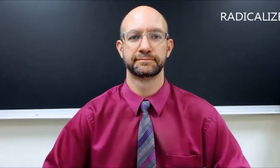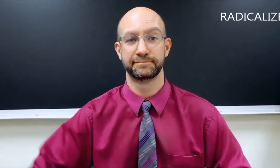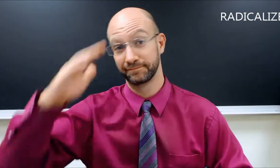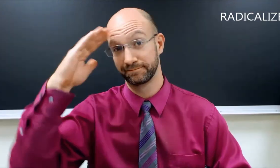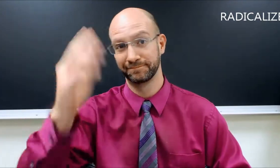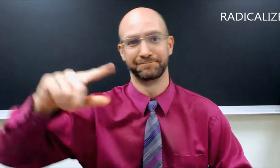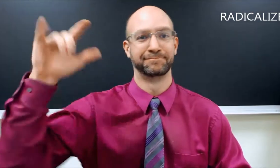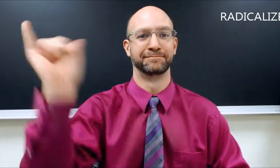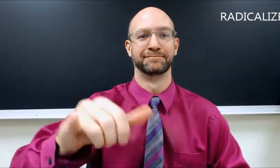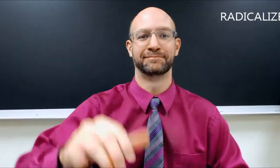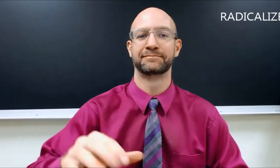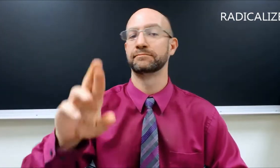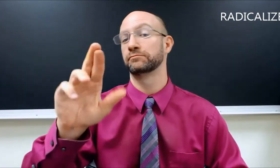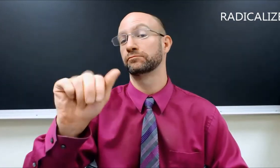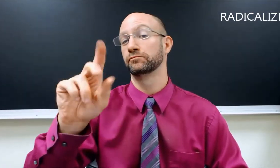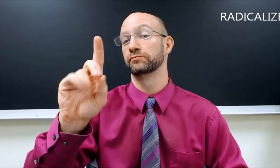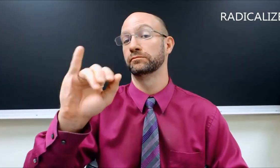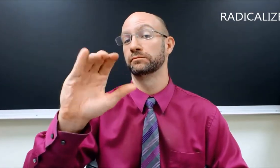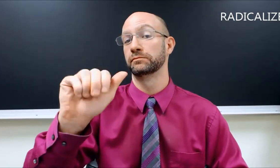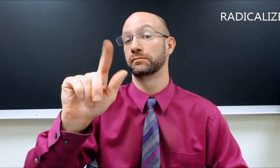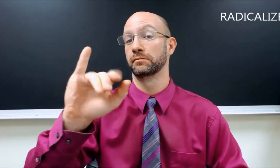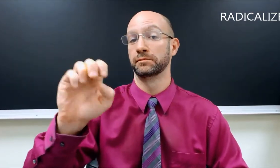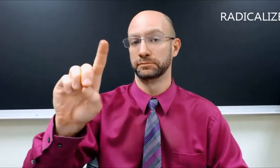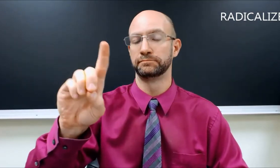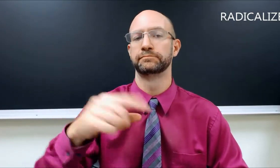Hello ASL THAT! "Radicalized"